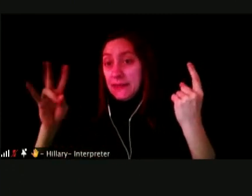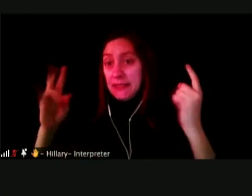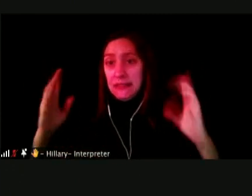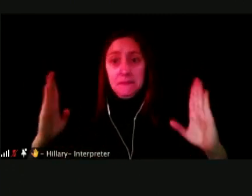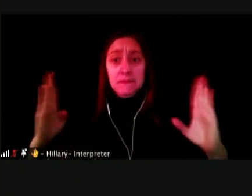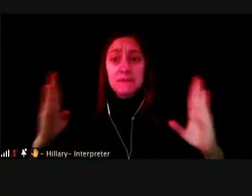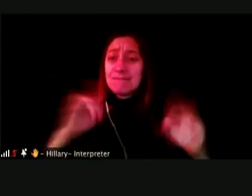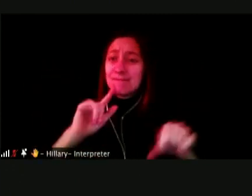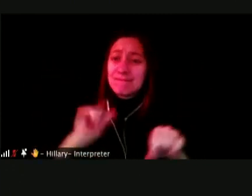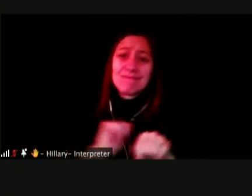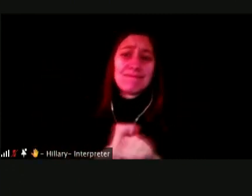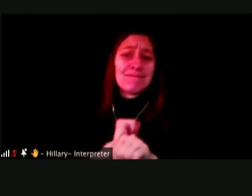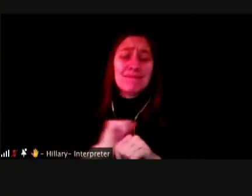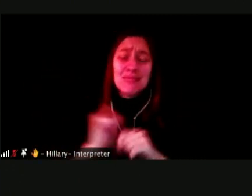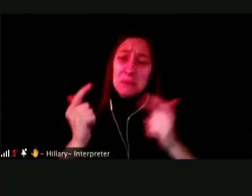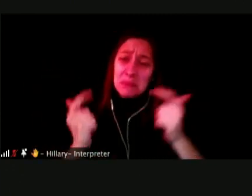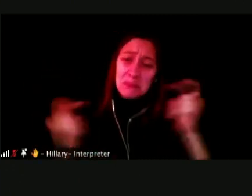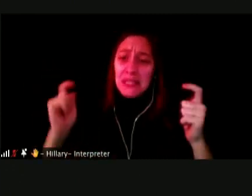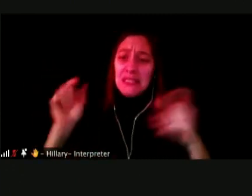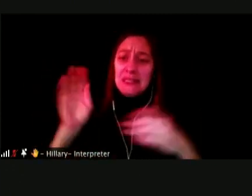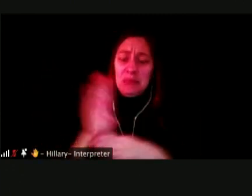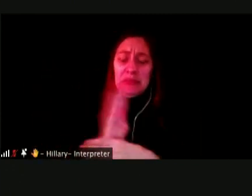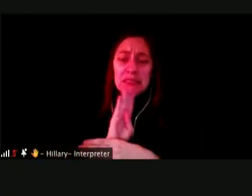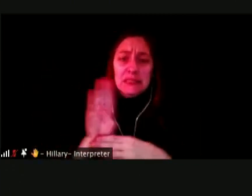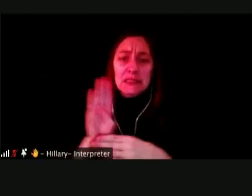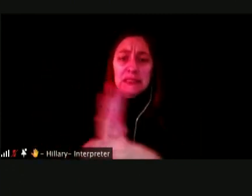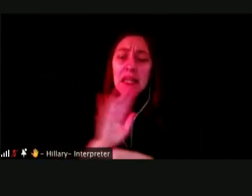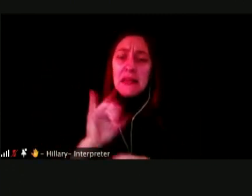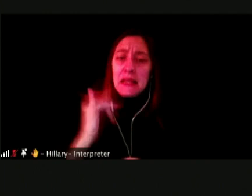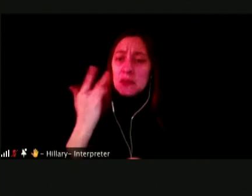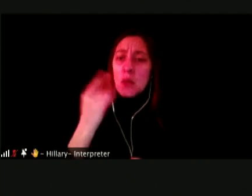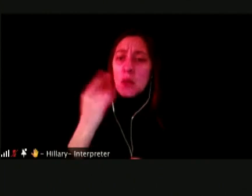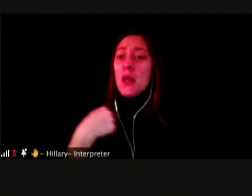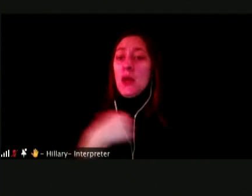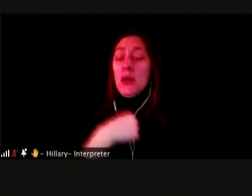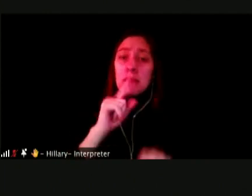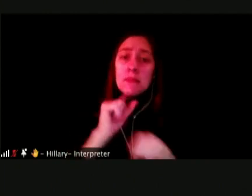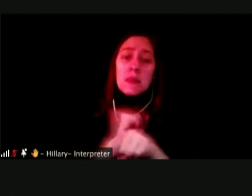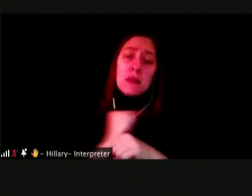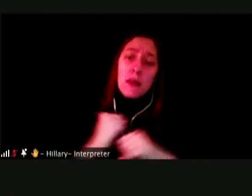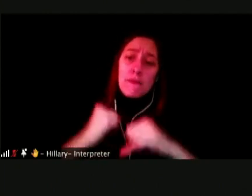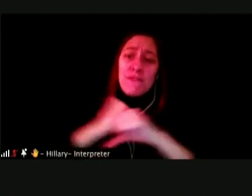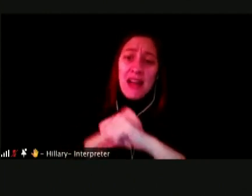AND THIS IS WHY WE ARE FIGHTING AN UPHILL BATTLE HERE.